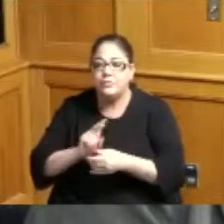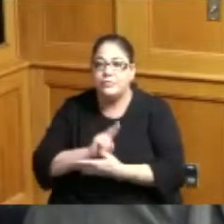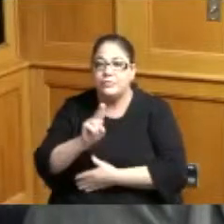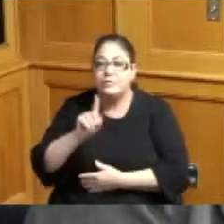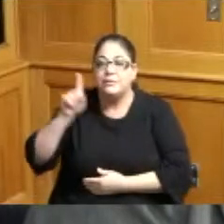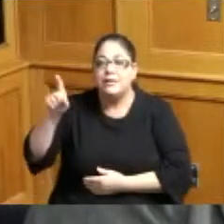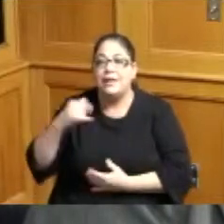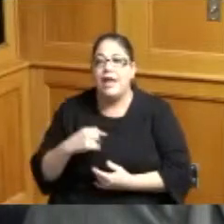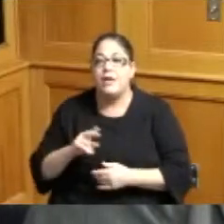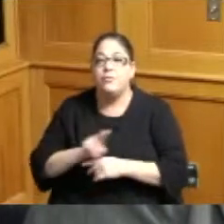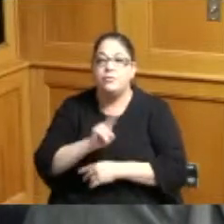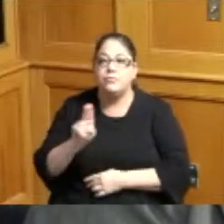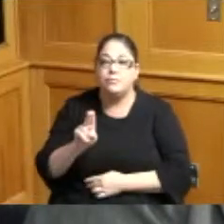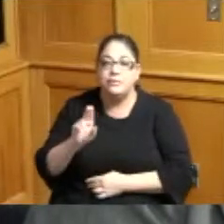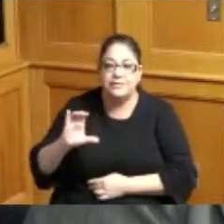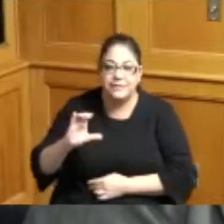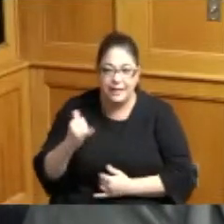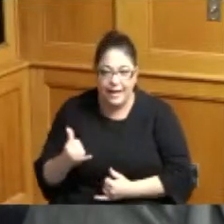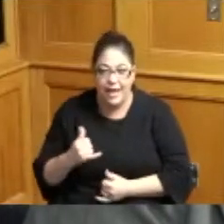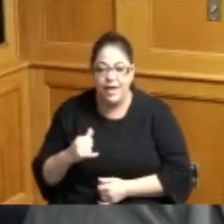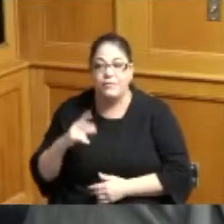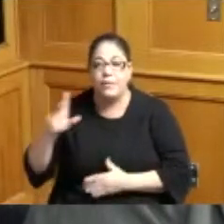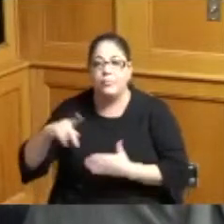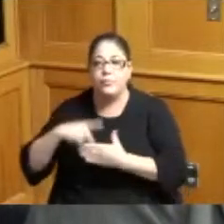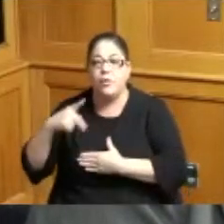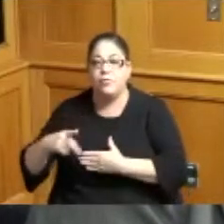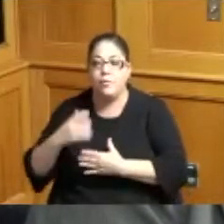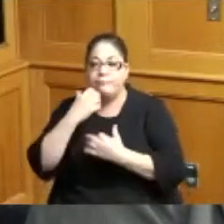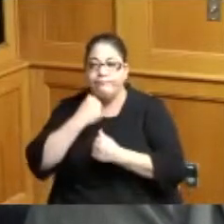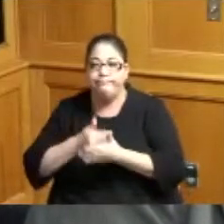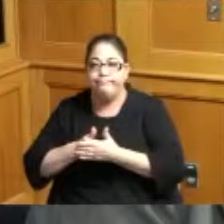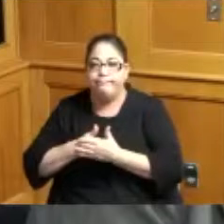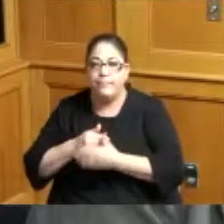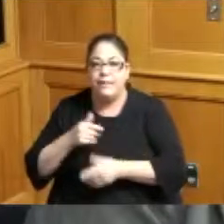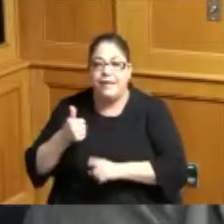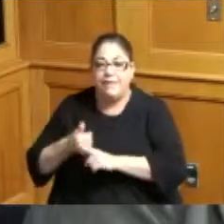at University of Cincinnati with a program that's dear to him because he's a first generation